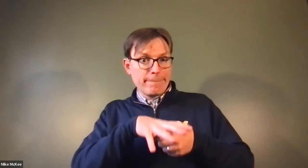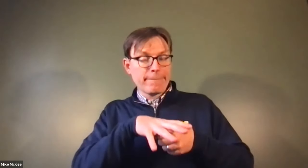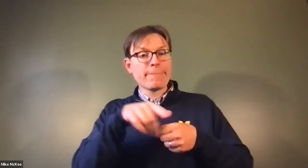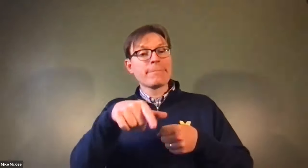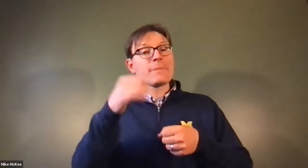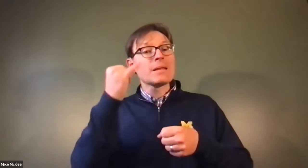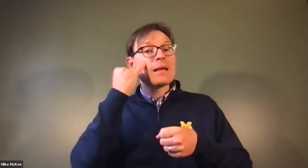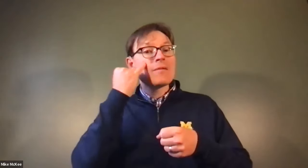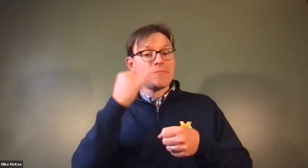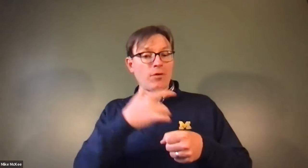James Cech: So, if you think of the heart as a pump.